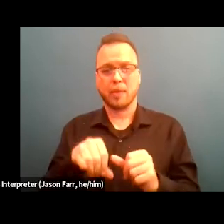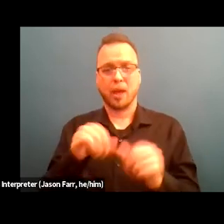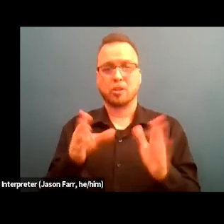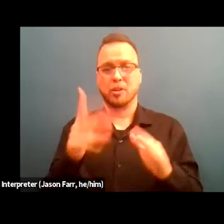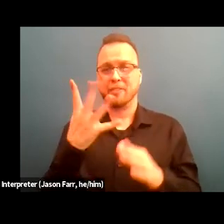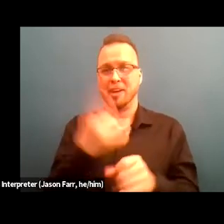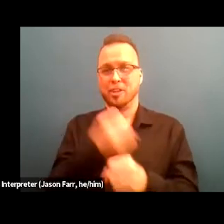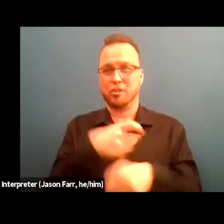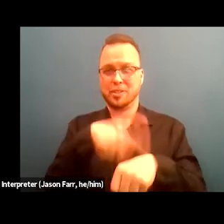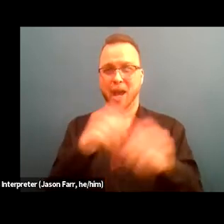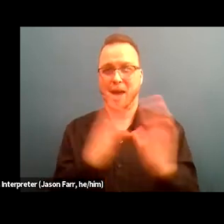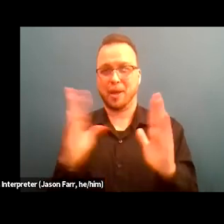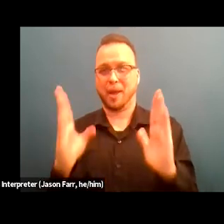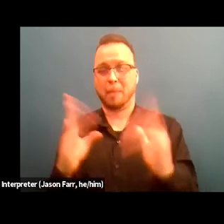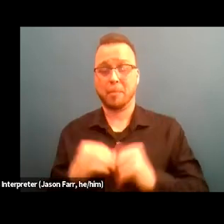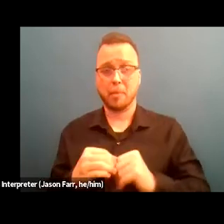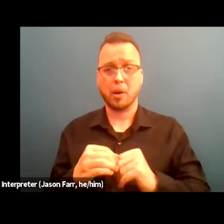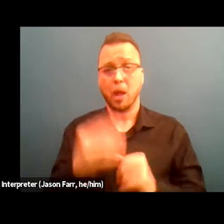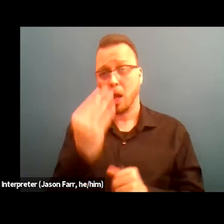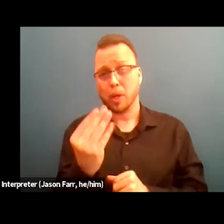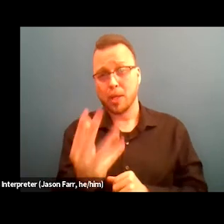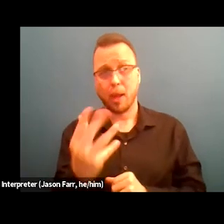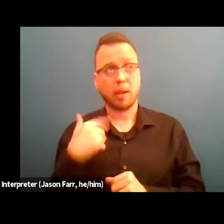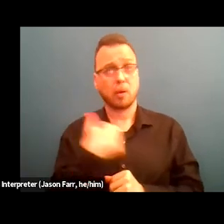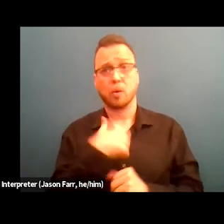And I could tell you, and we did the same process